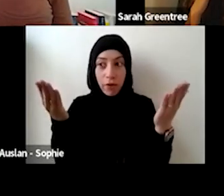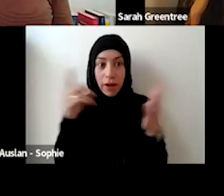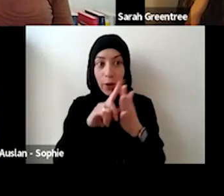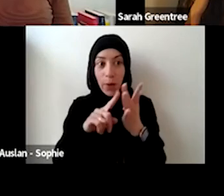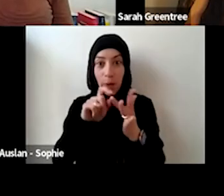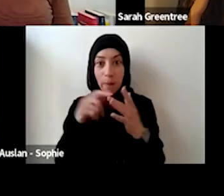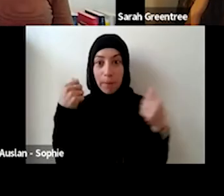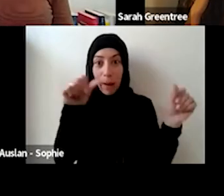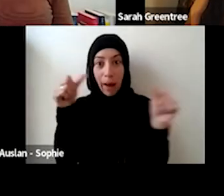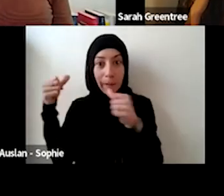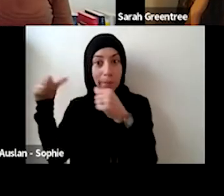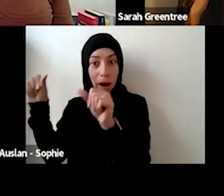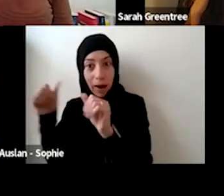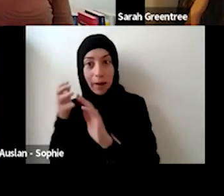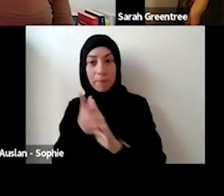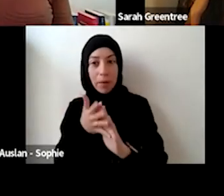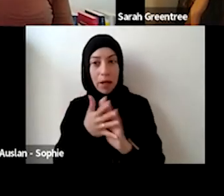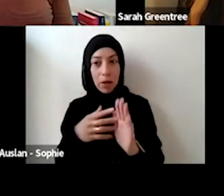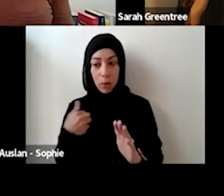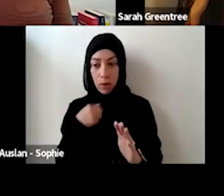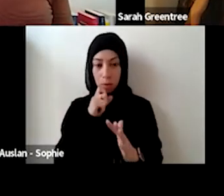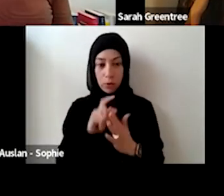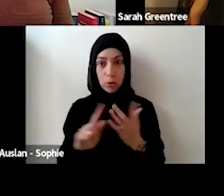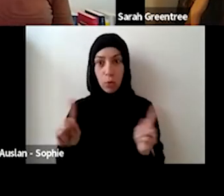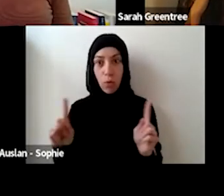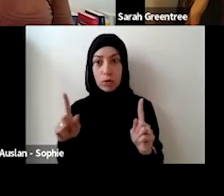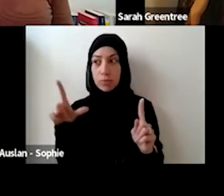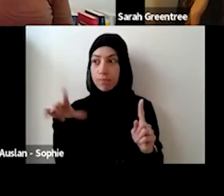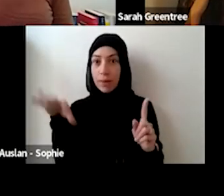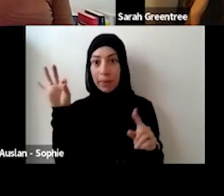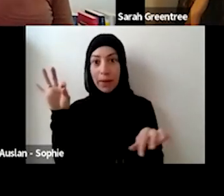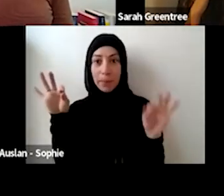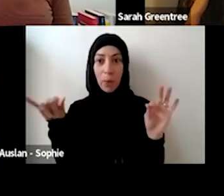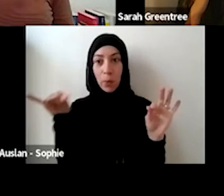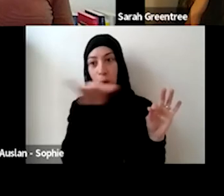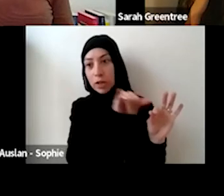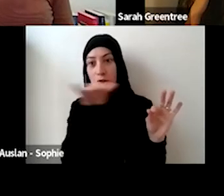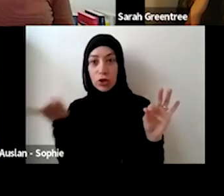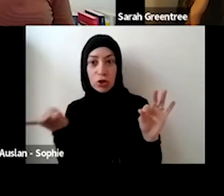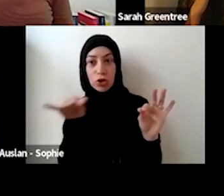for example, then we would we would then nominate which one which form area of practice the